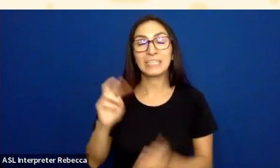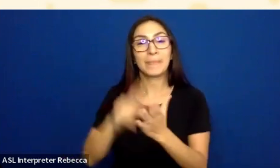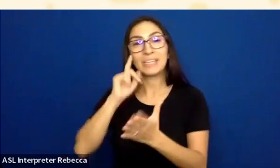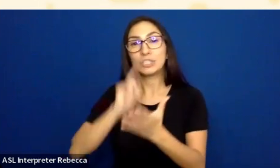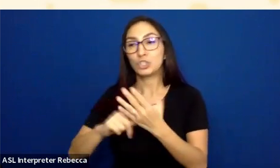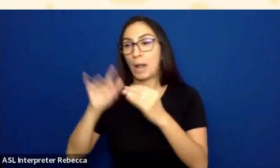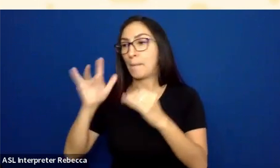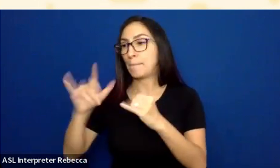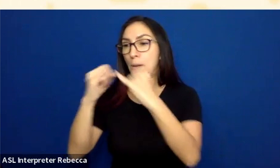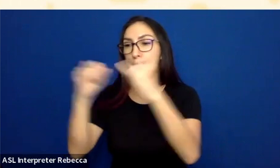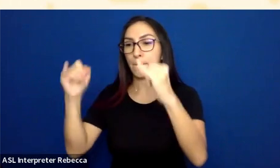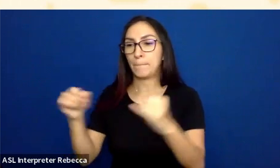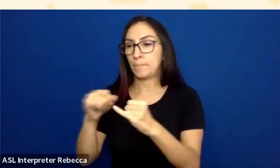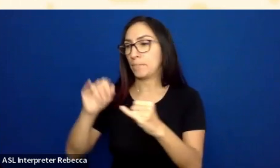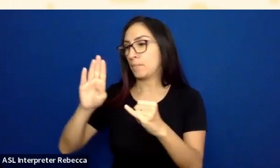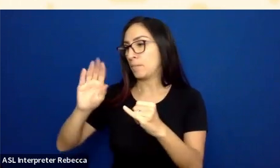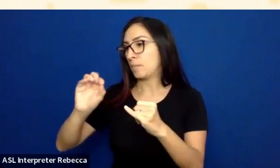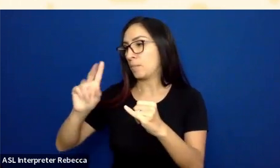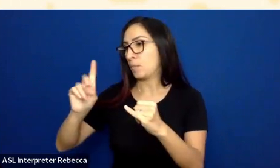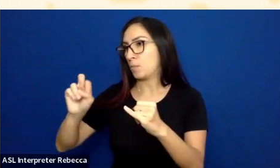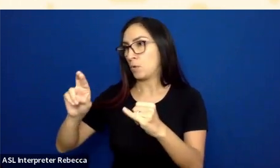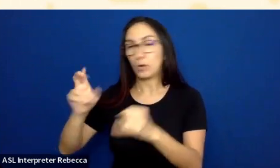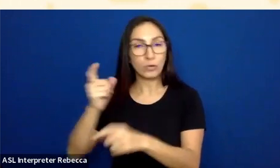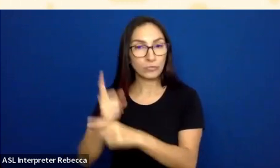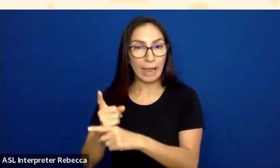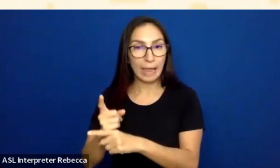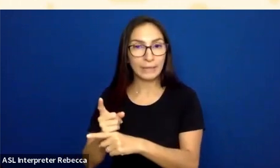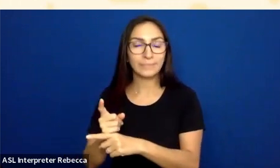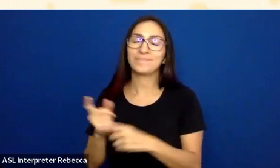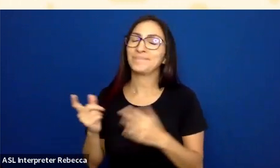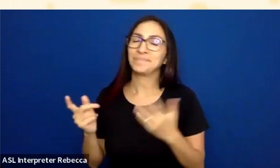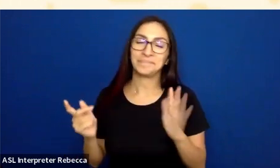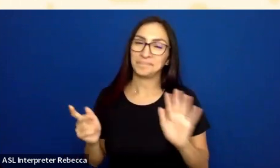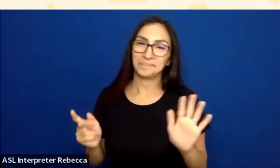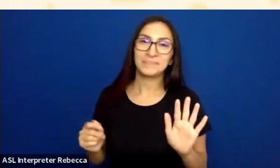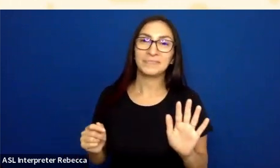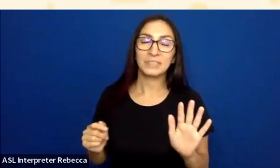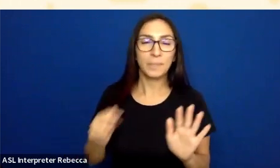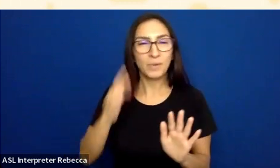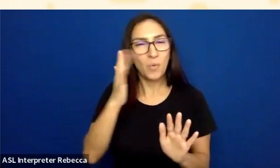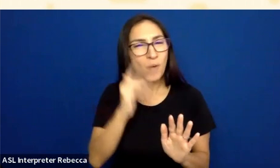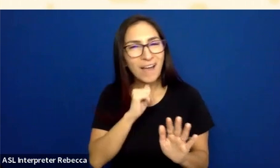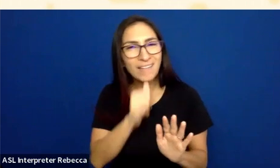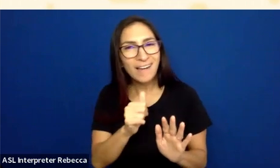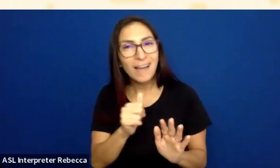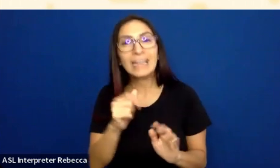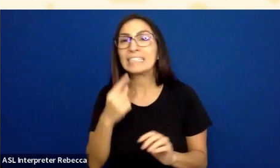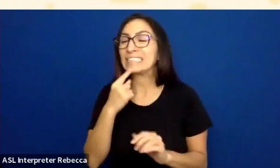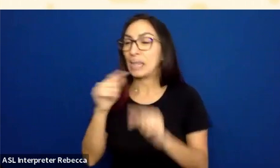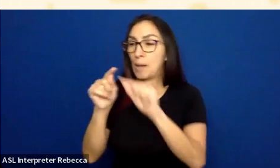leading way... Actually not. Because the idea with... Why not? I said I needed the border with the checkbox, but not with the button.